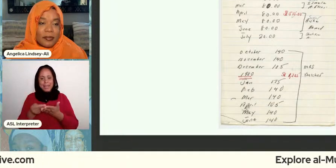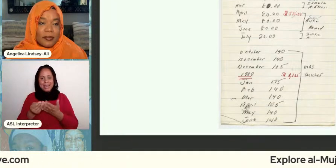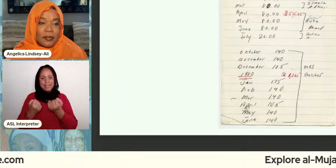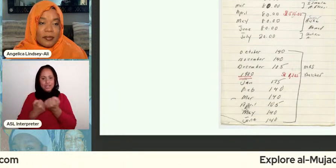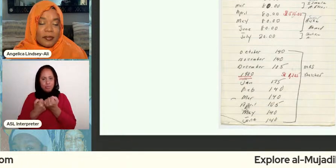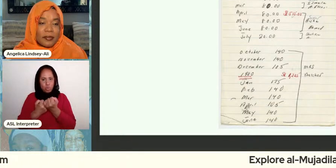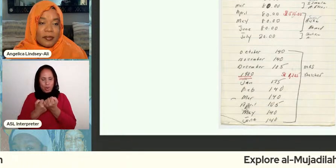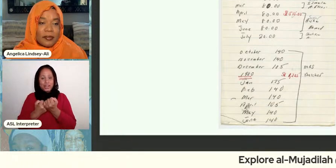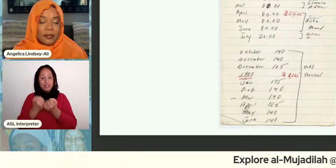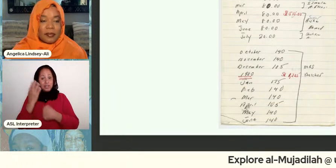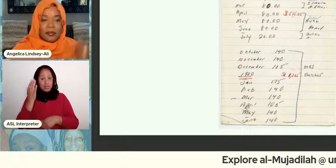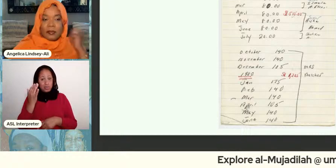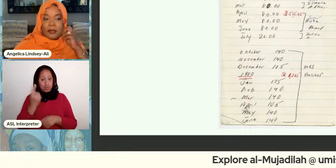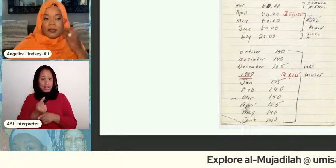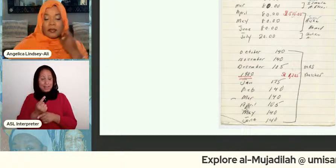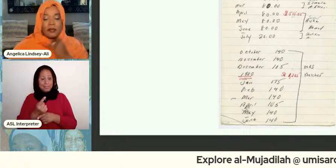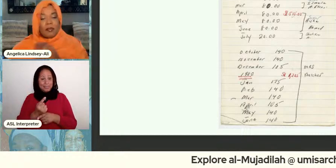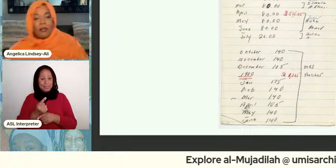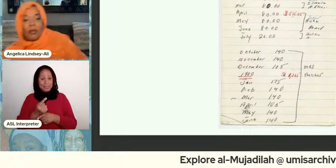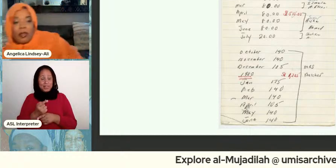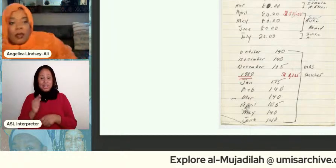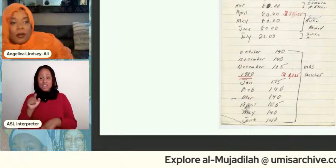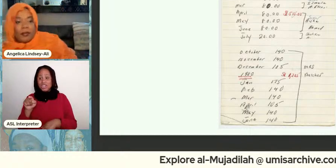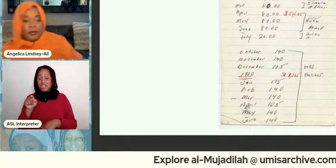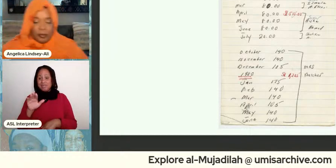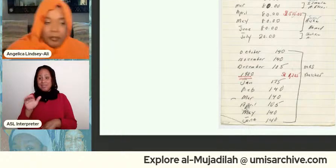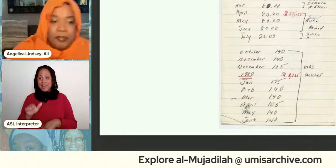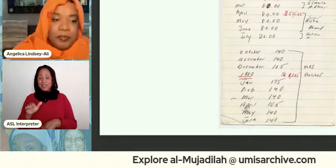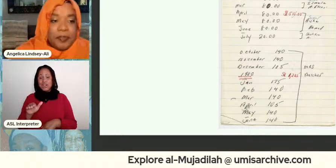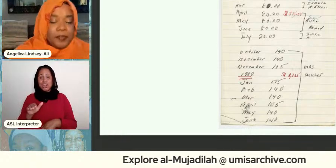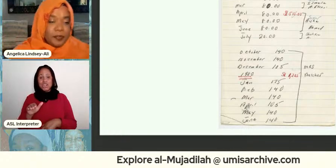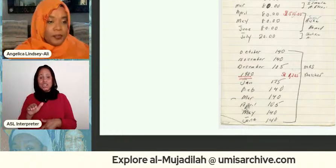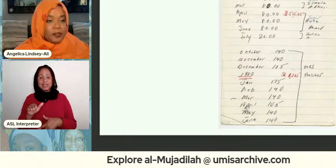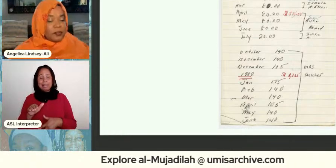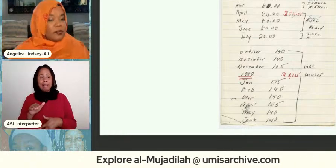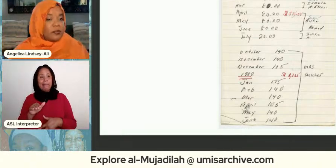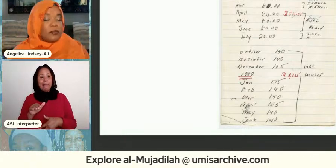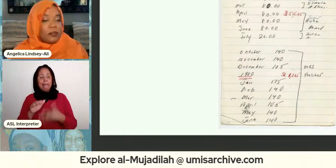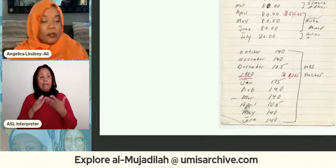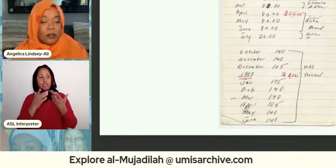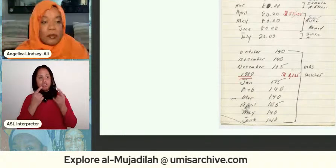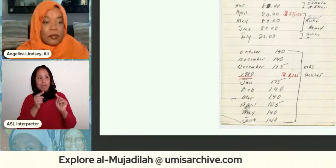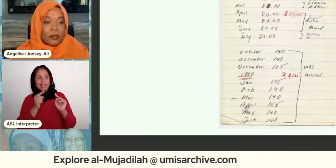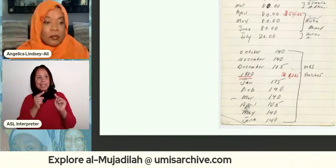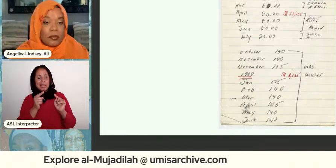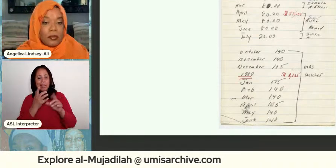an accounting she never goes to like the state she never goes before this kind of thing it's